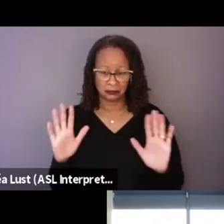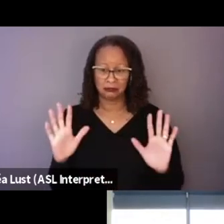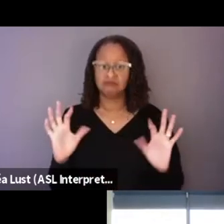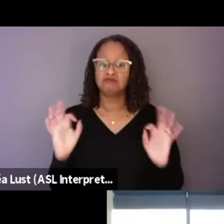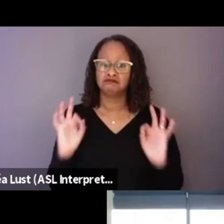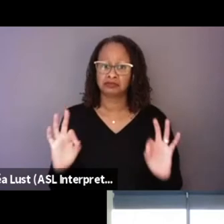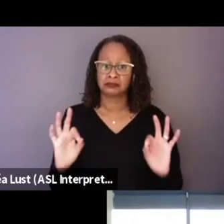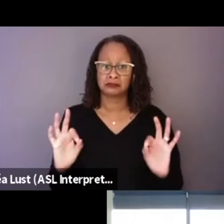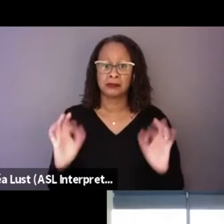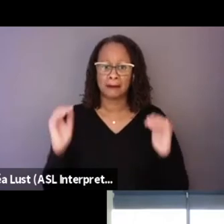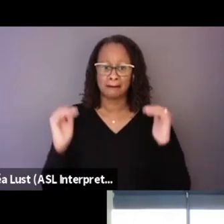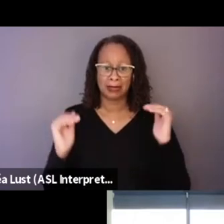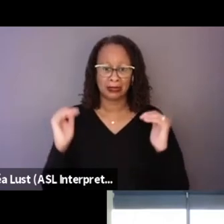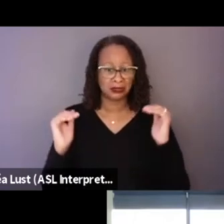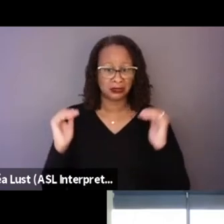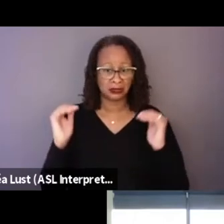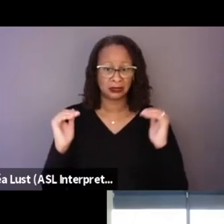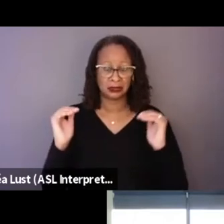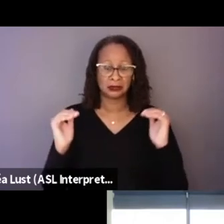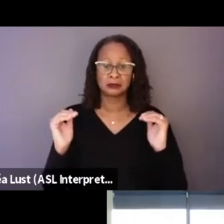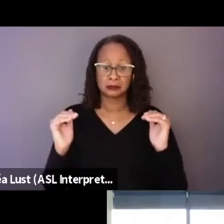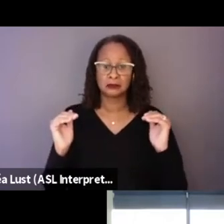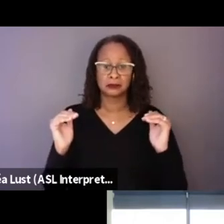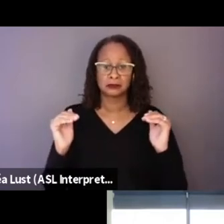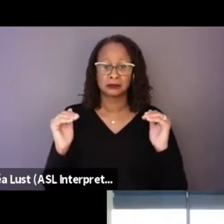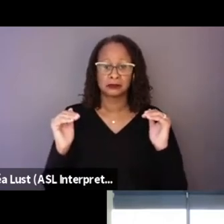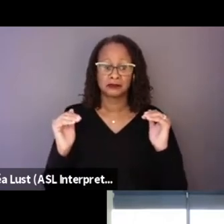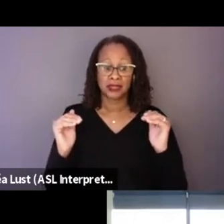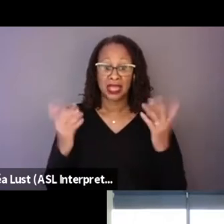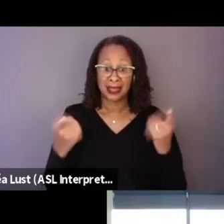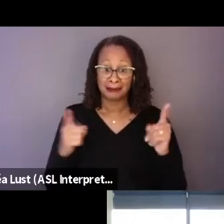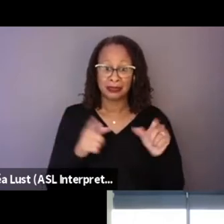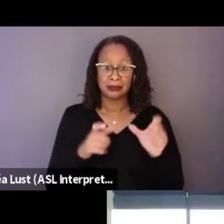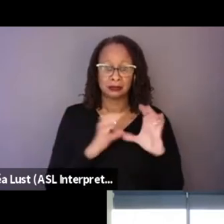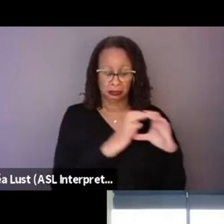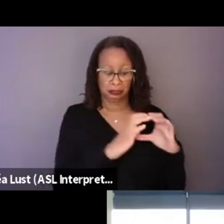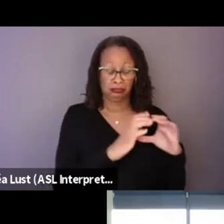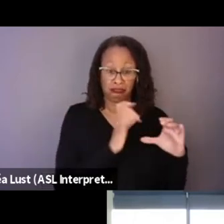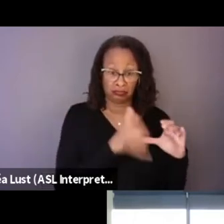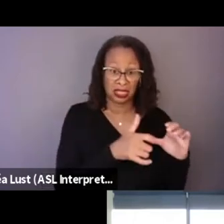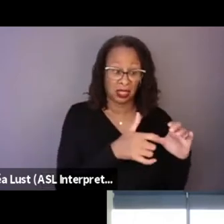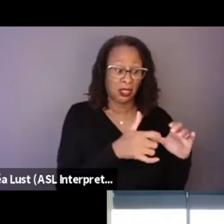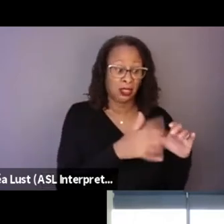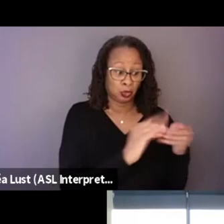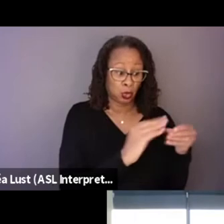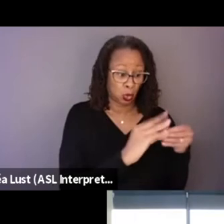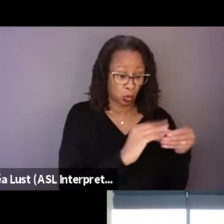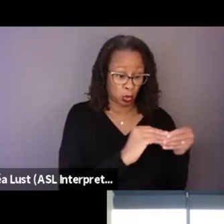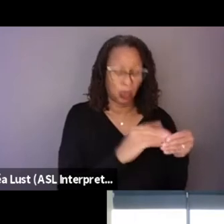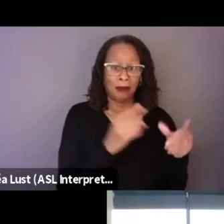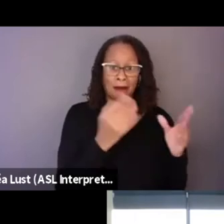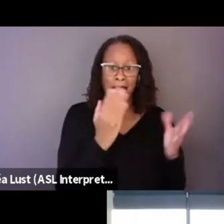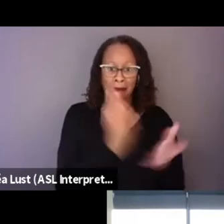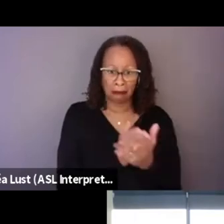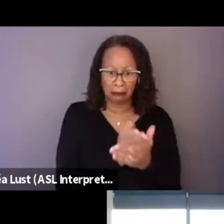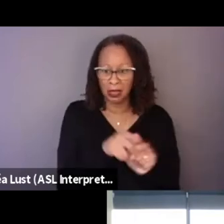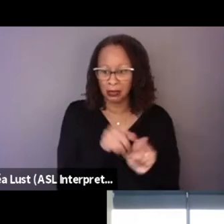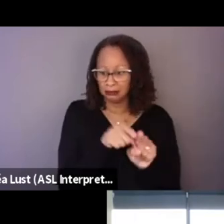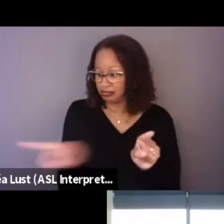that, yeah, it does go off on a really long tangent, but it comes back and hopefully, you know,